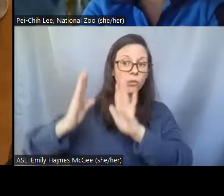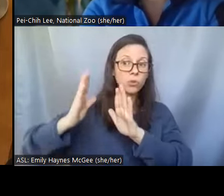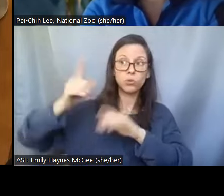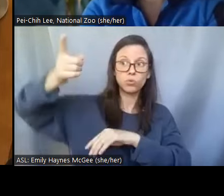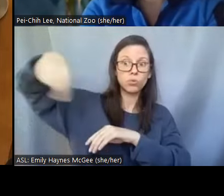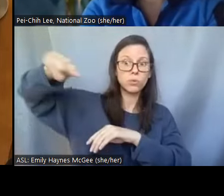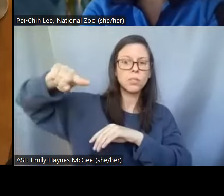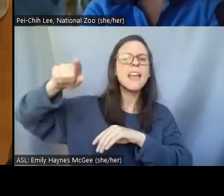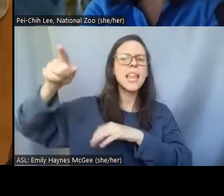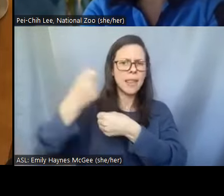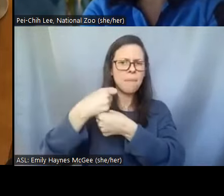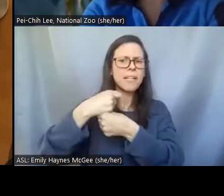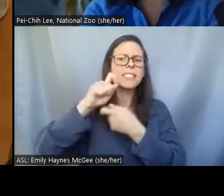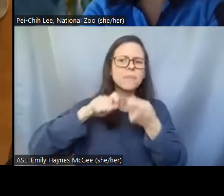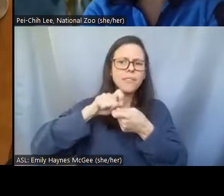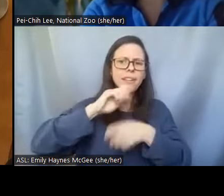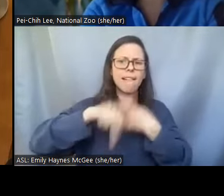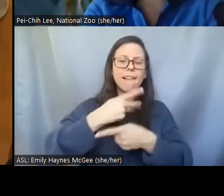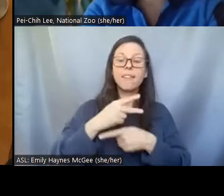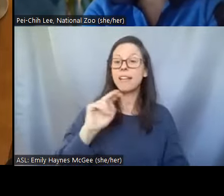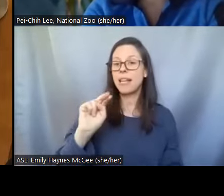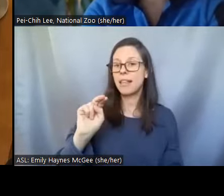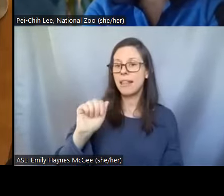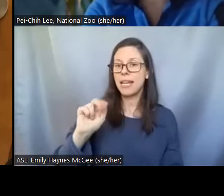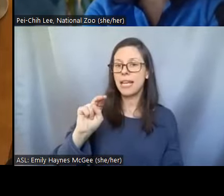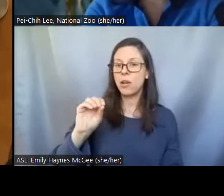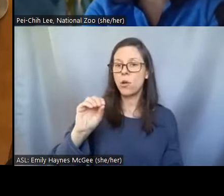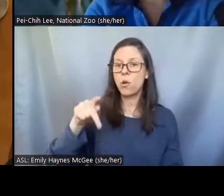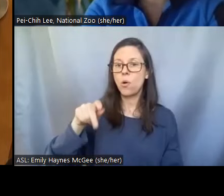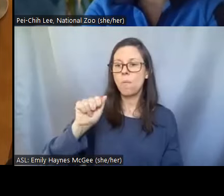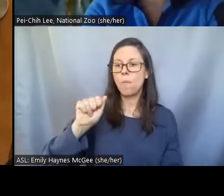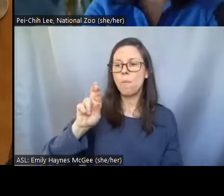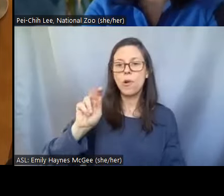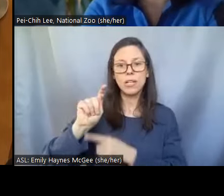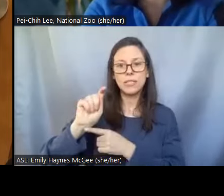specific type of nanoparticles that can enter the cells without damaging the cells.